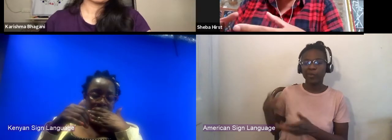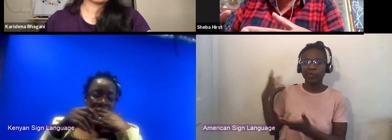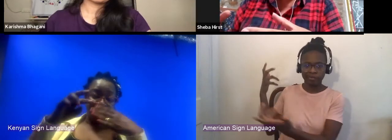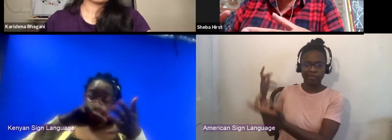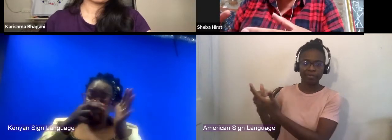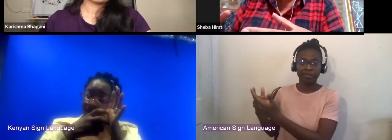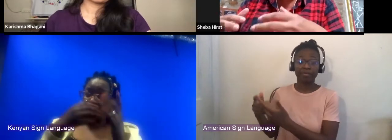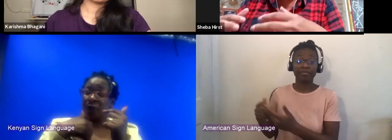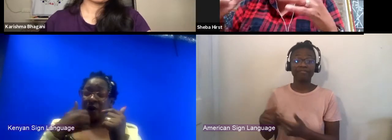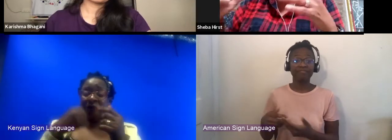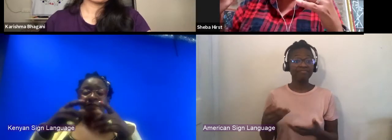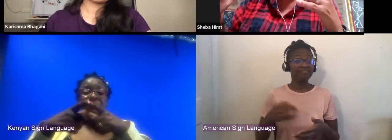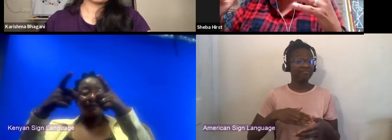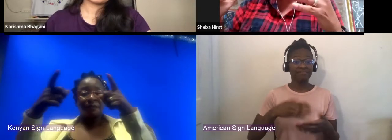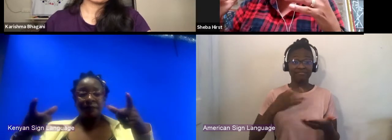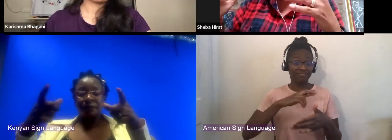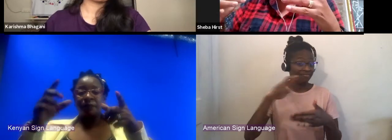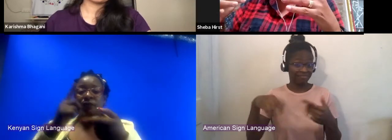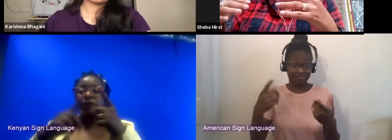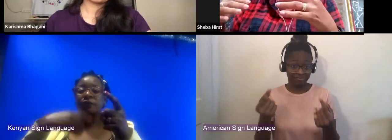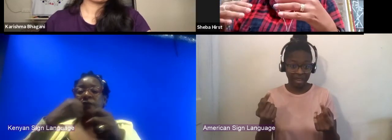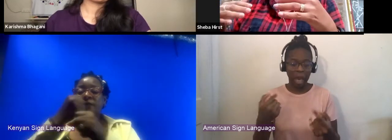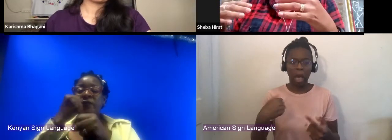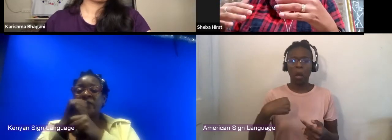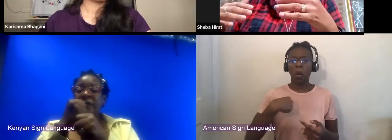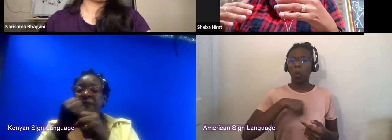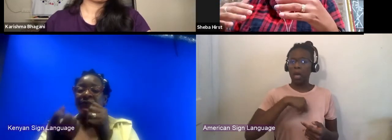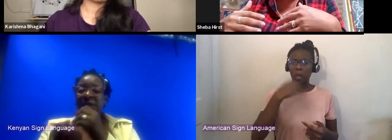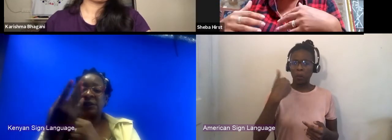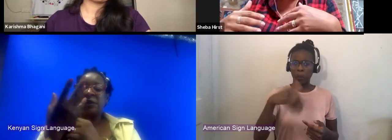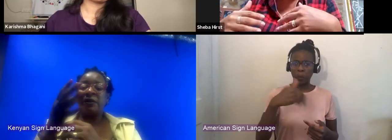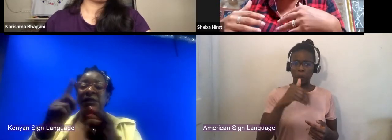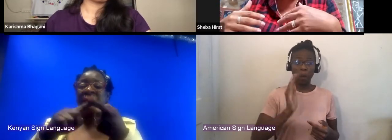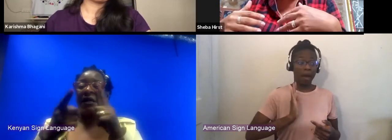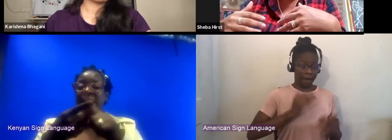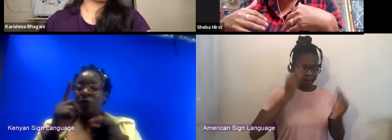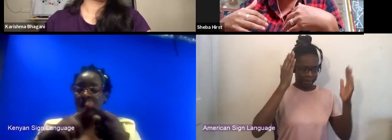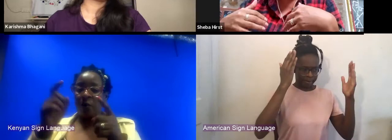and really resetting the standard for what we were able to do in Canada.